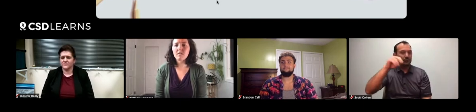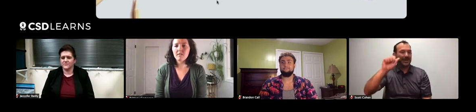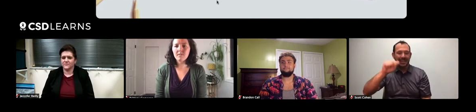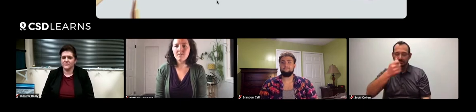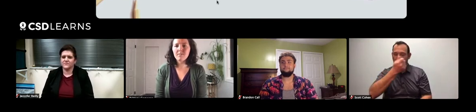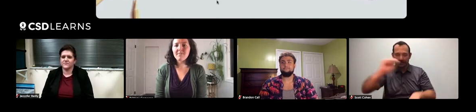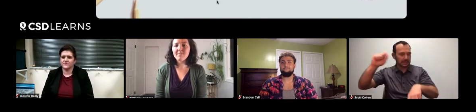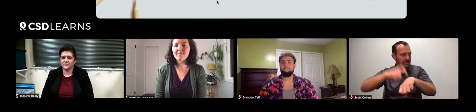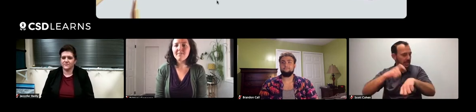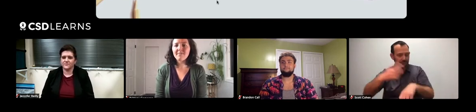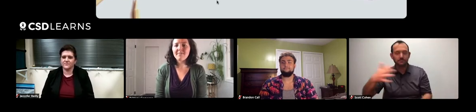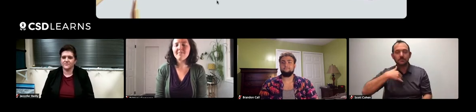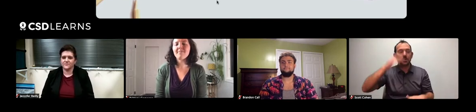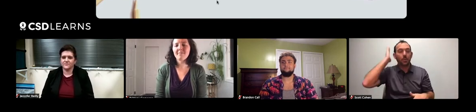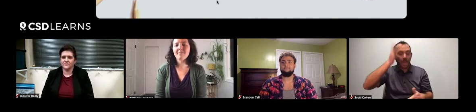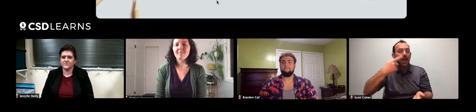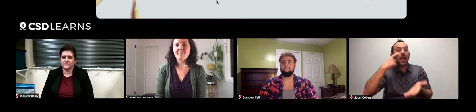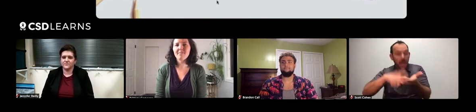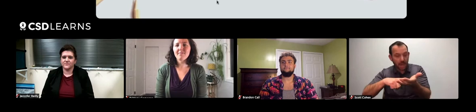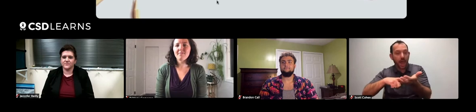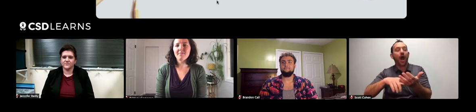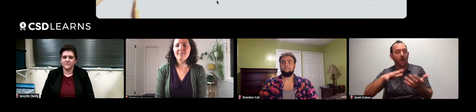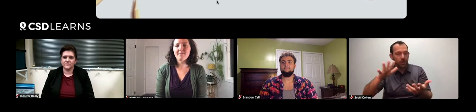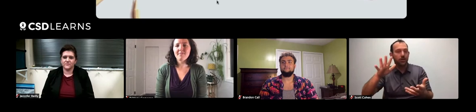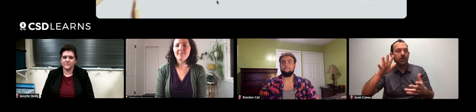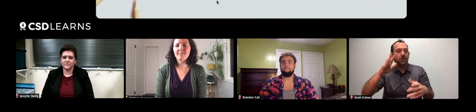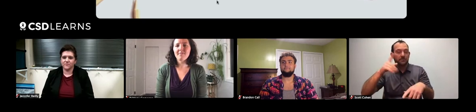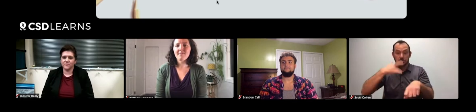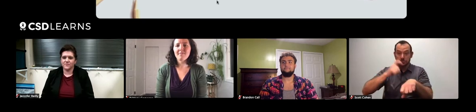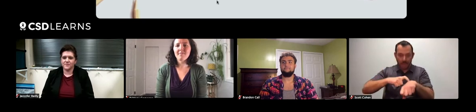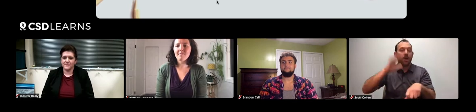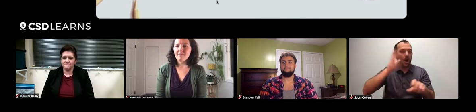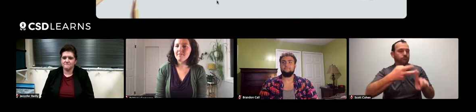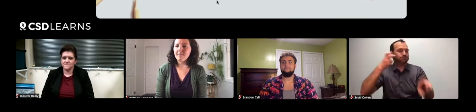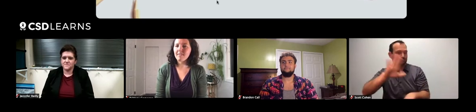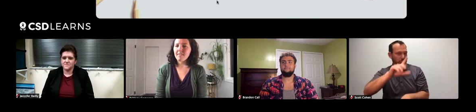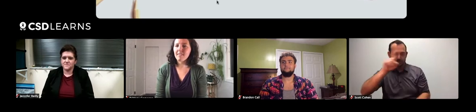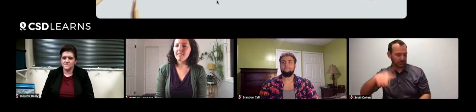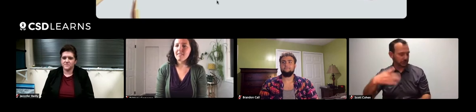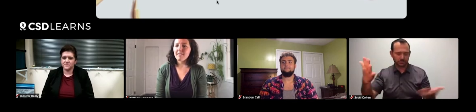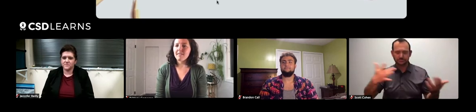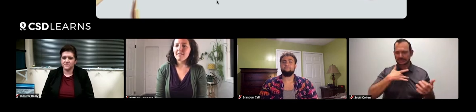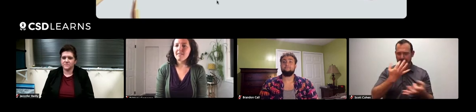right into the Q and A box. When we see that there is a question populated we will stop at a certain time and respond to those.